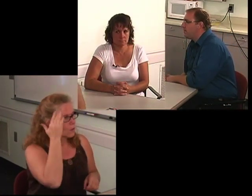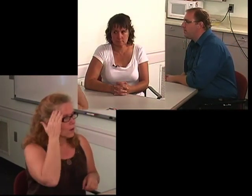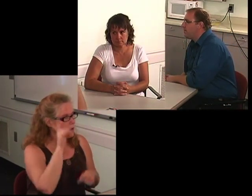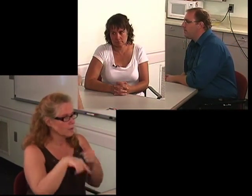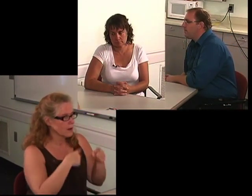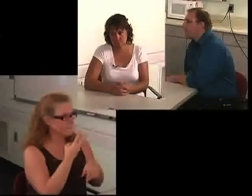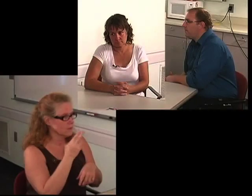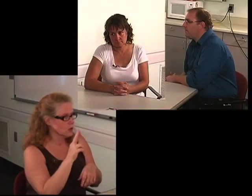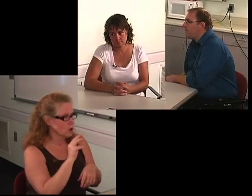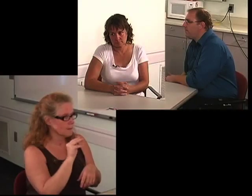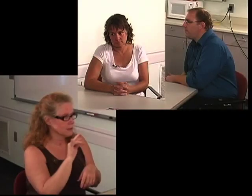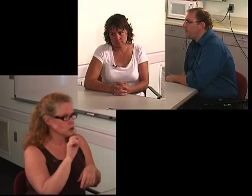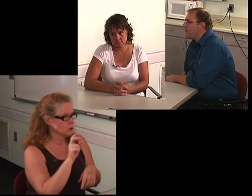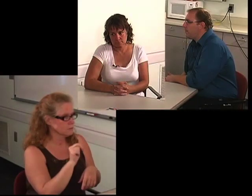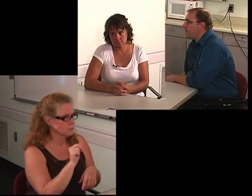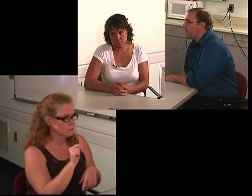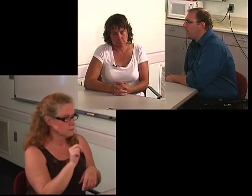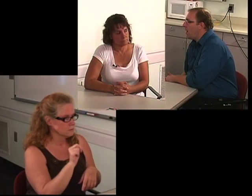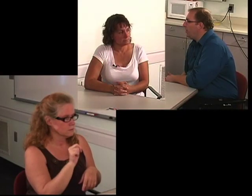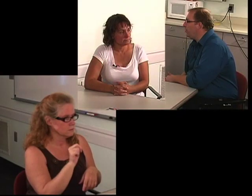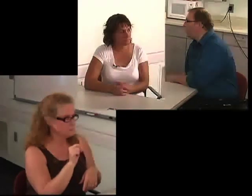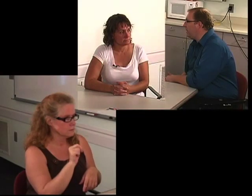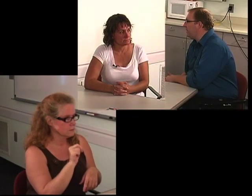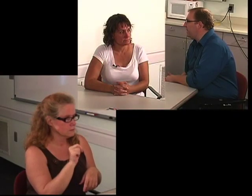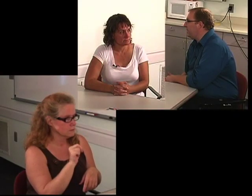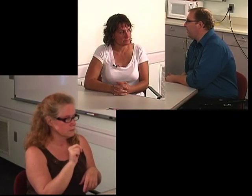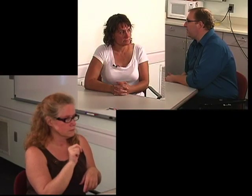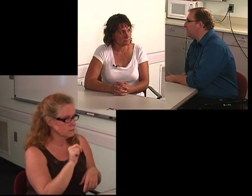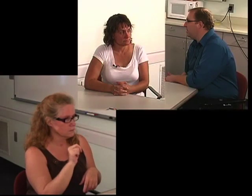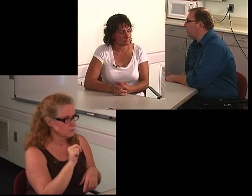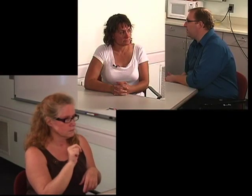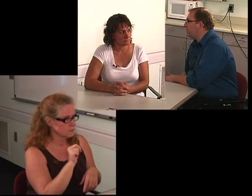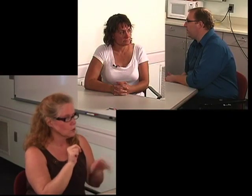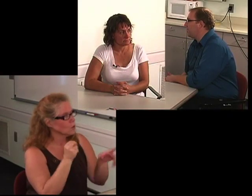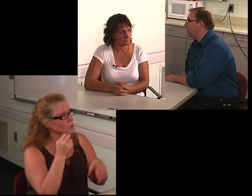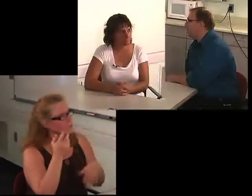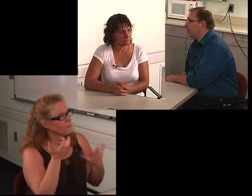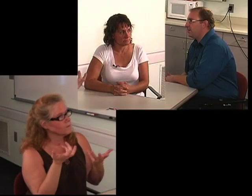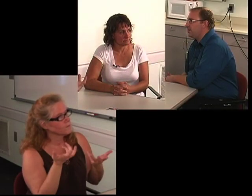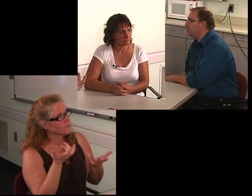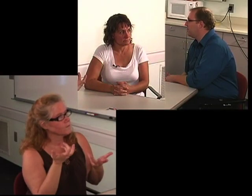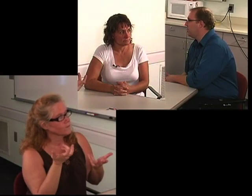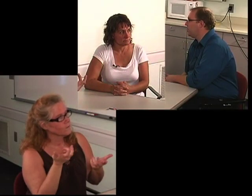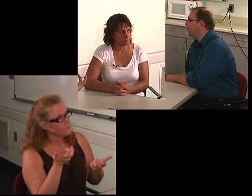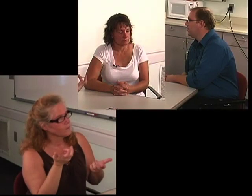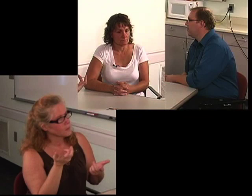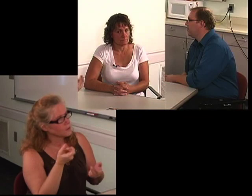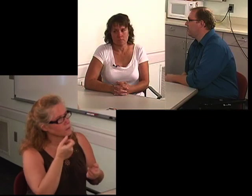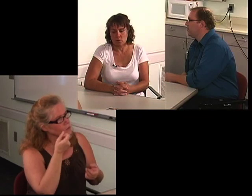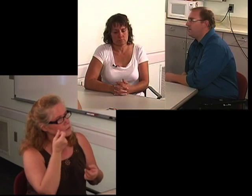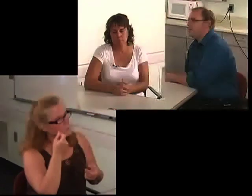I: Okay. Are you aware of the VR mission, the Vocational Rehabilitation's mission? C: No.